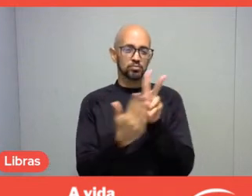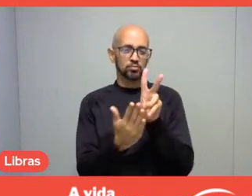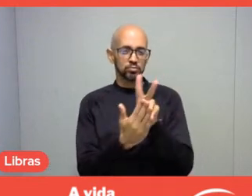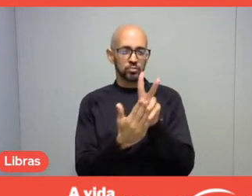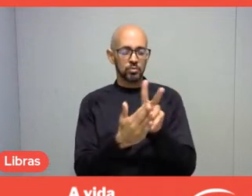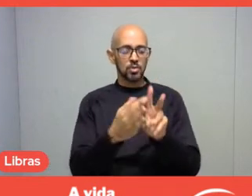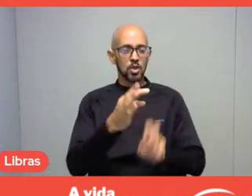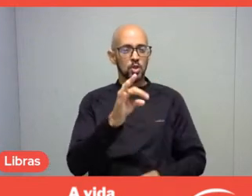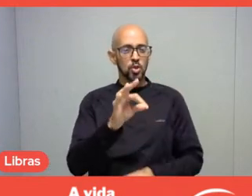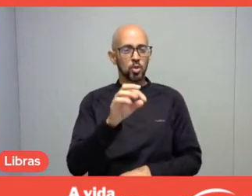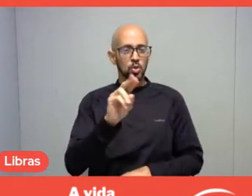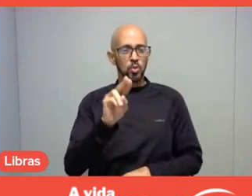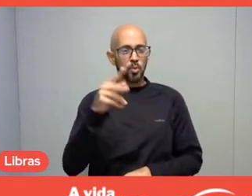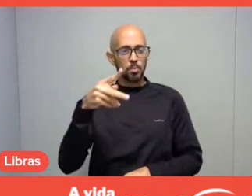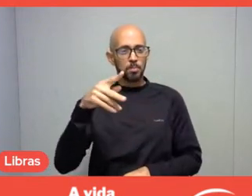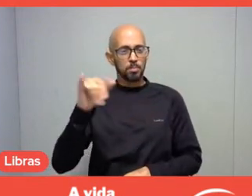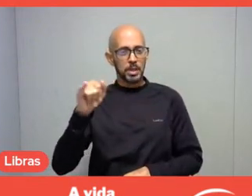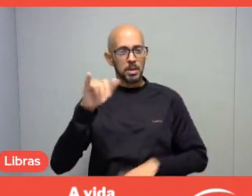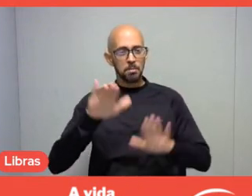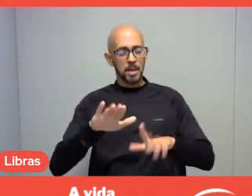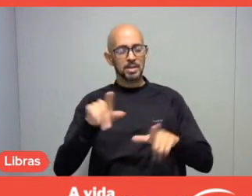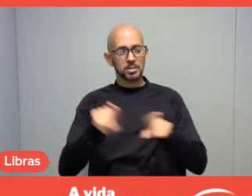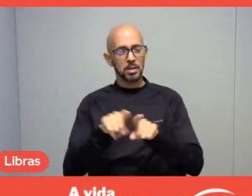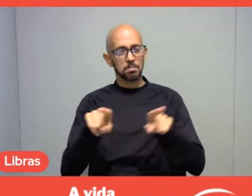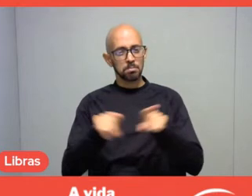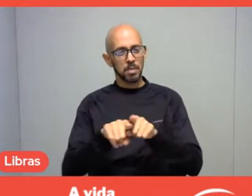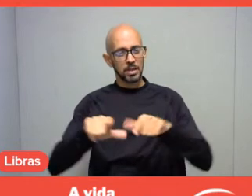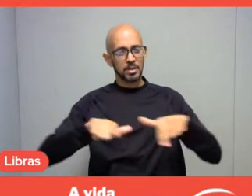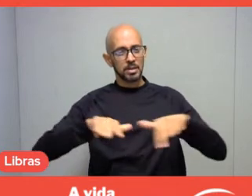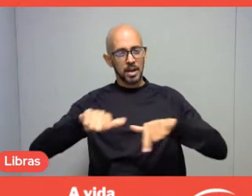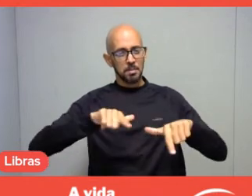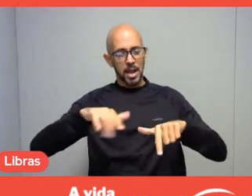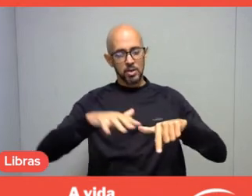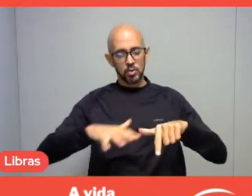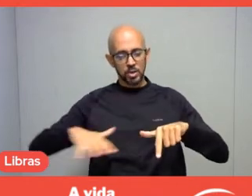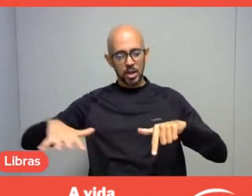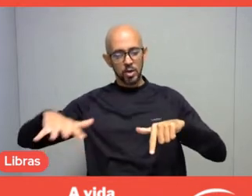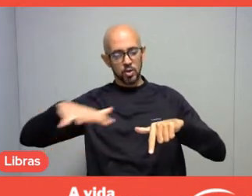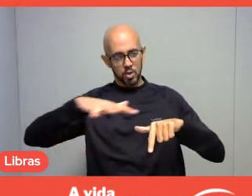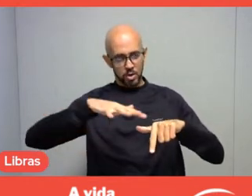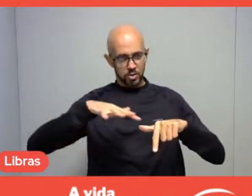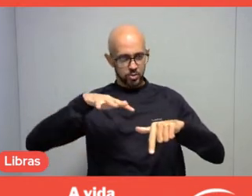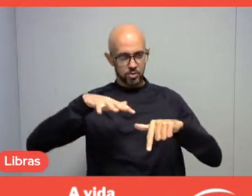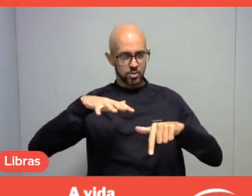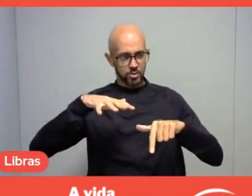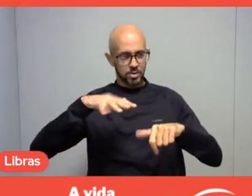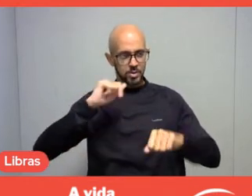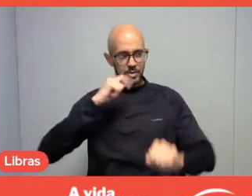but it also deals with the issue of territory. They discuss, through a video game,